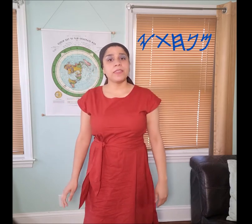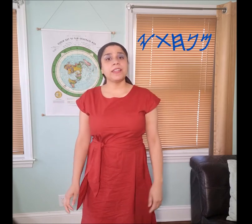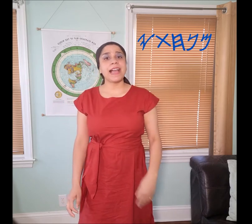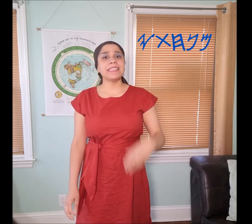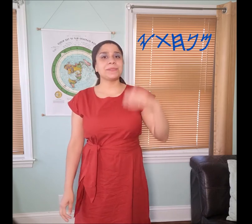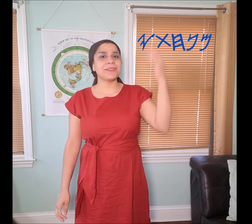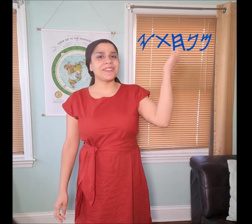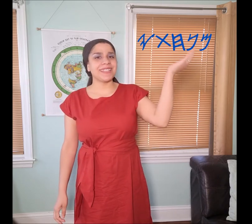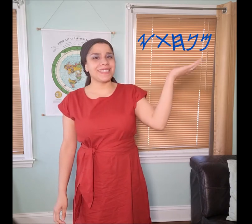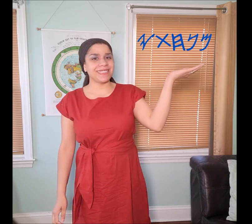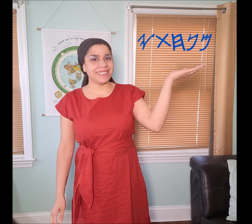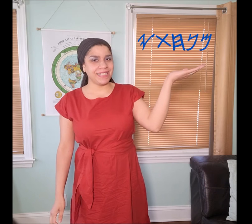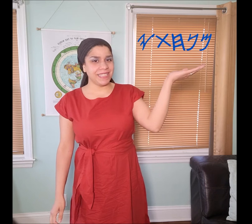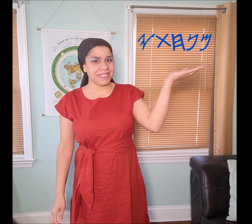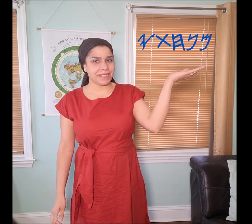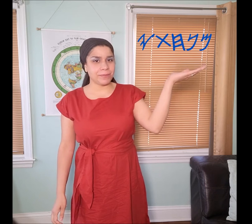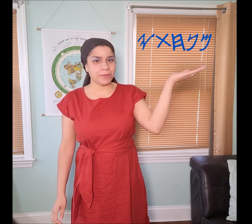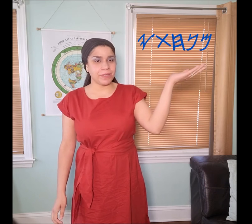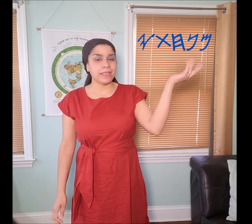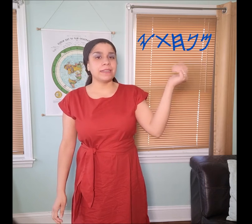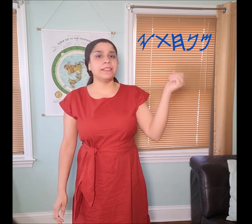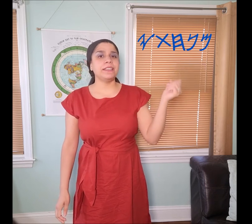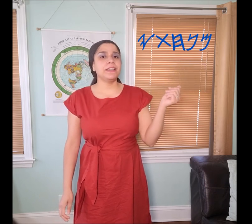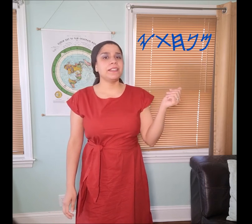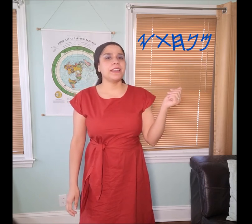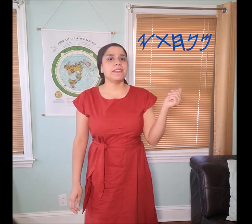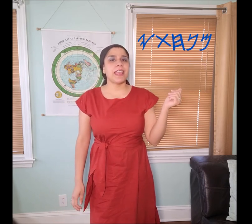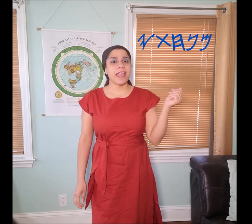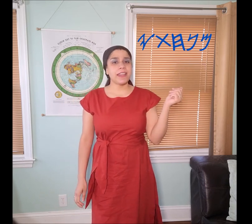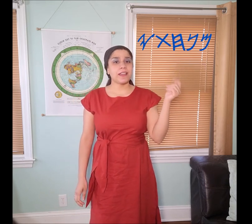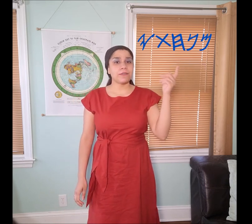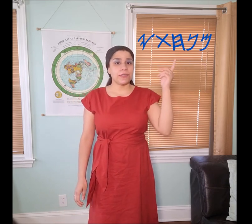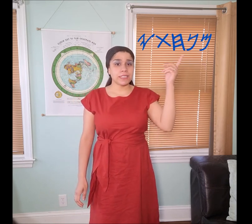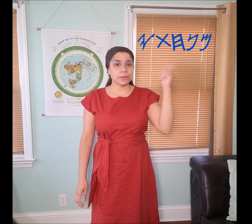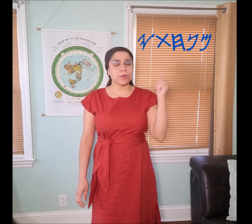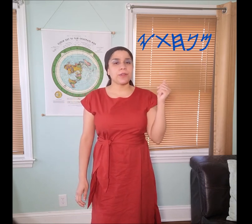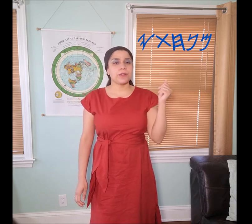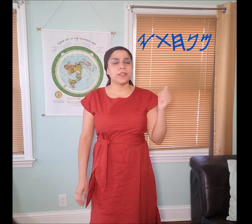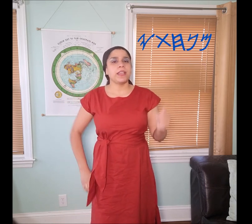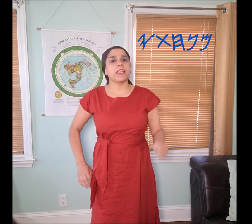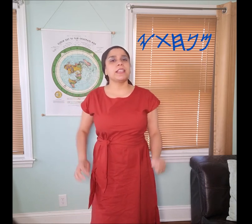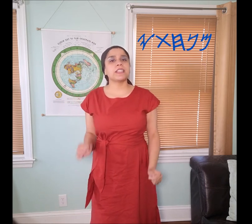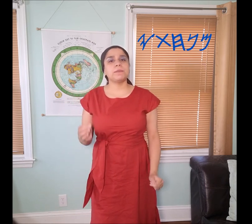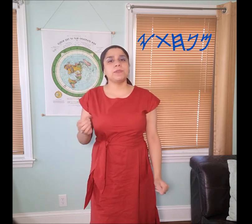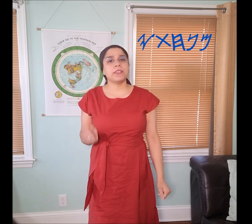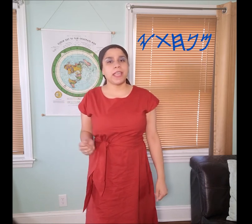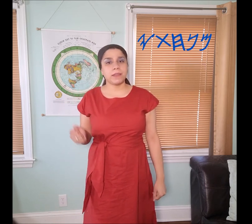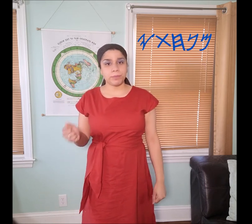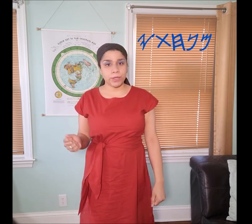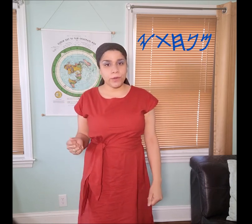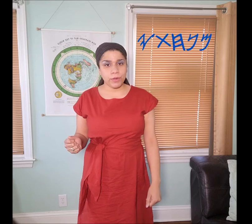The last letter is the "𐤉 yed" symbol. The "𐤉 yed" in the end of this word is communicating plural.